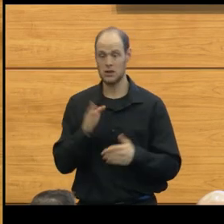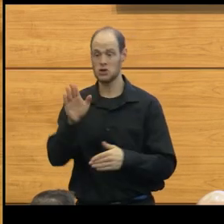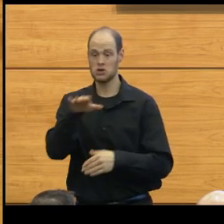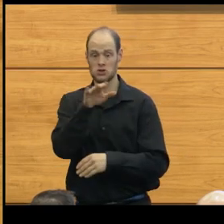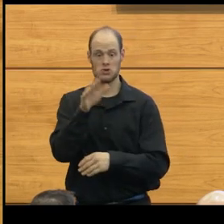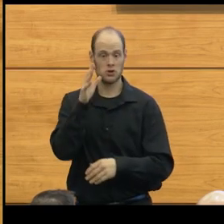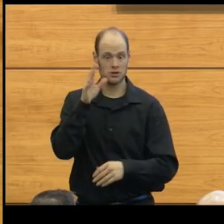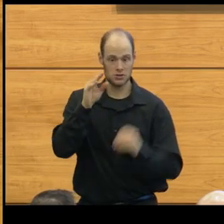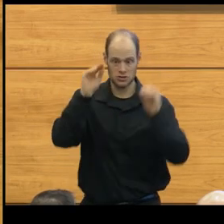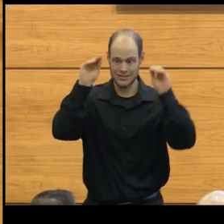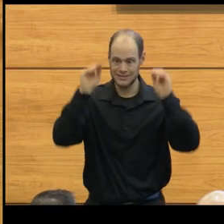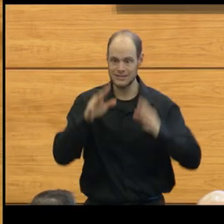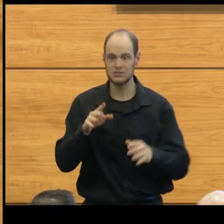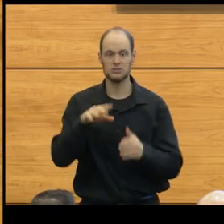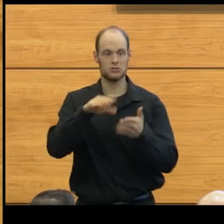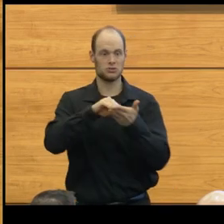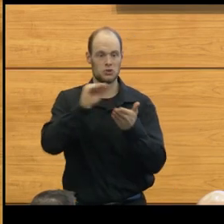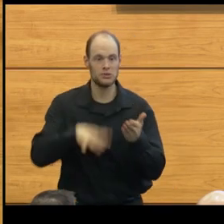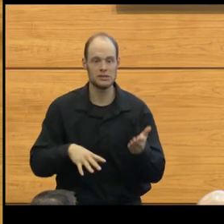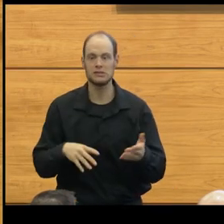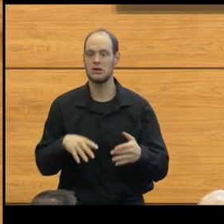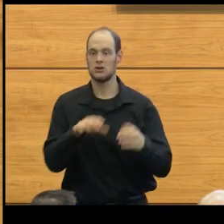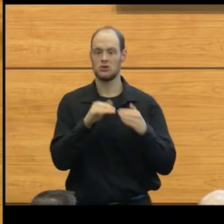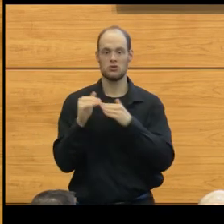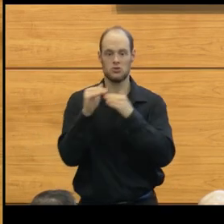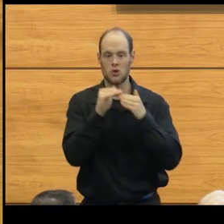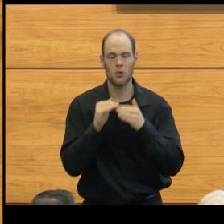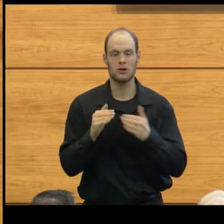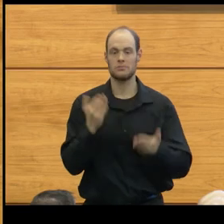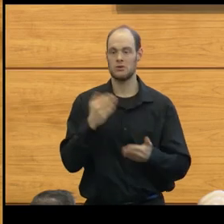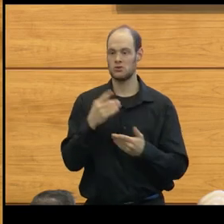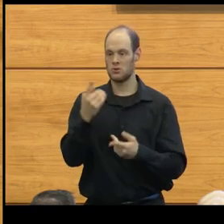Each question that's asked by careful, caring,